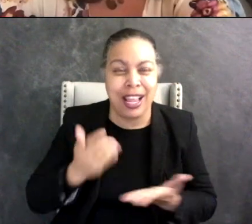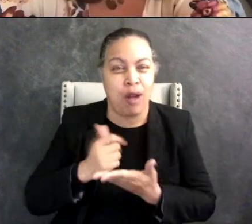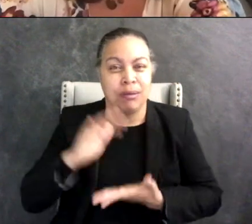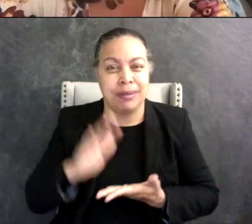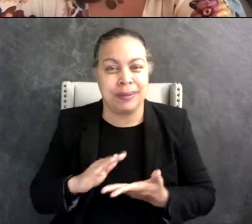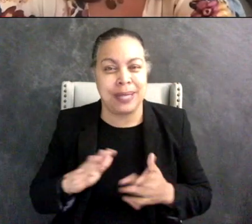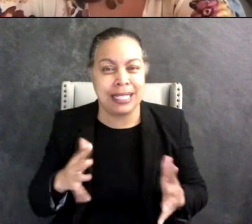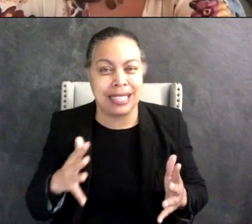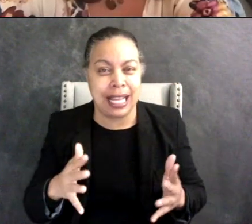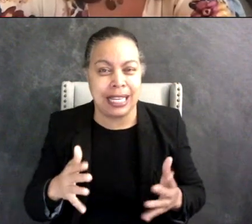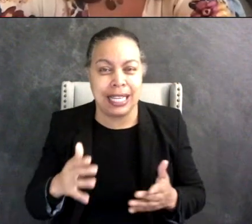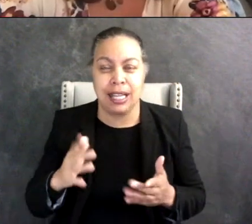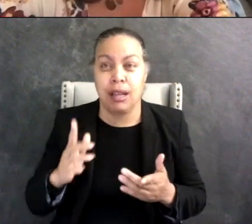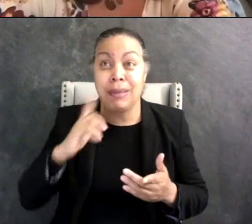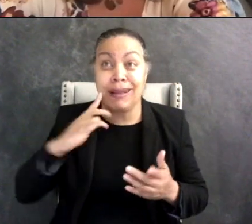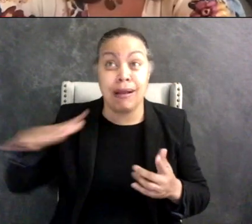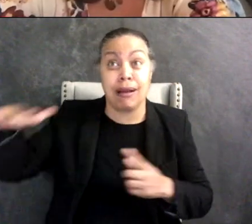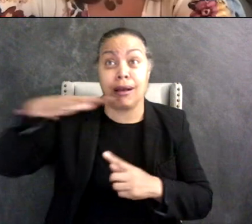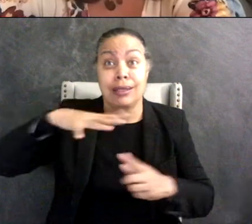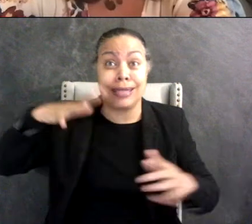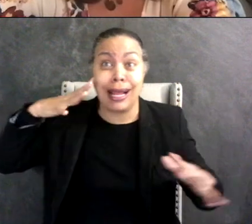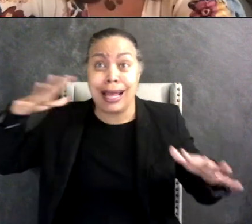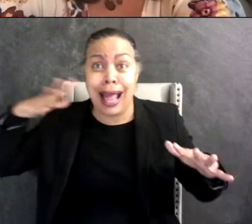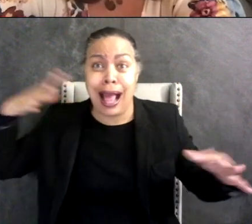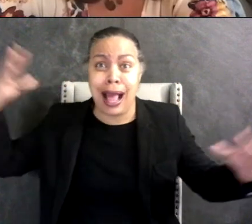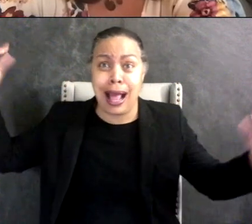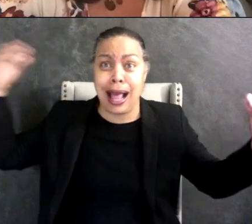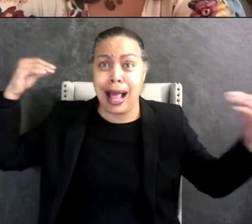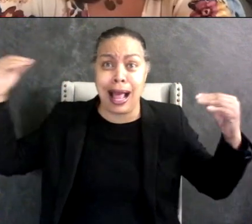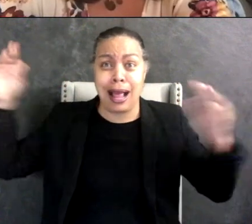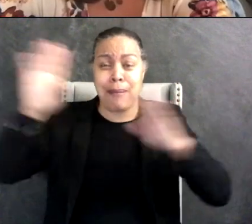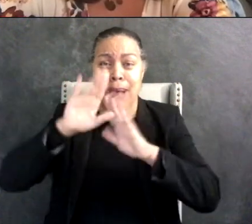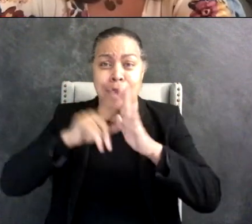in a loud place where everybody's like talking and there's a lot of background noise it's easy